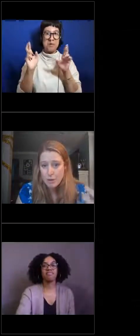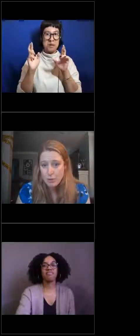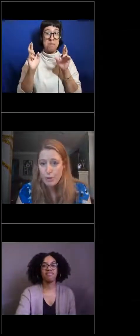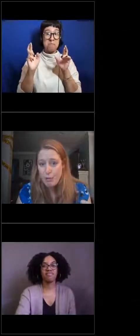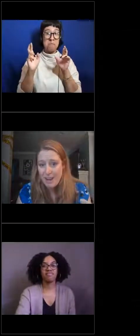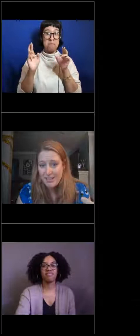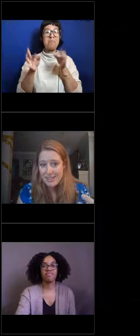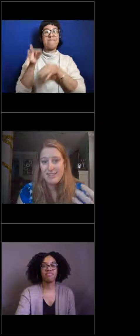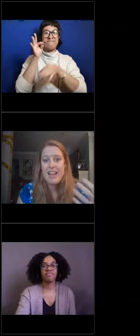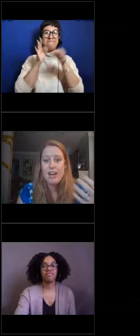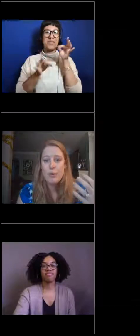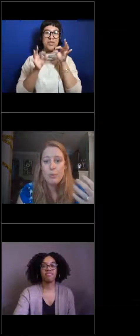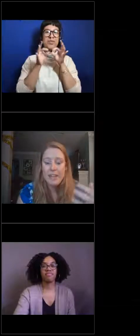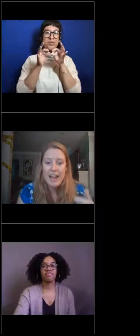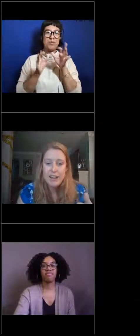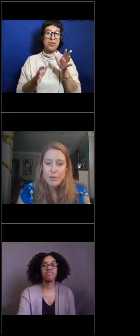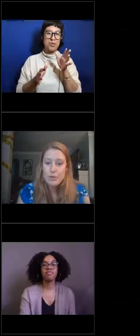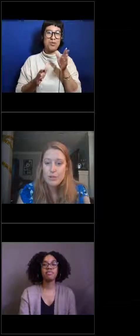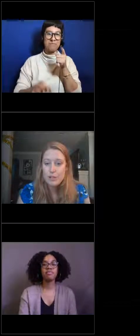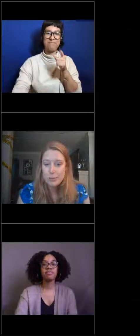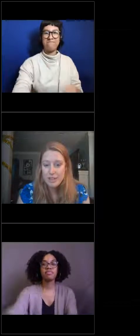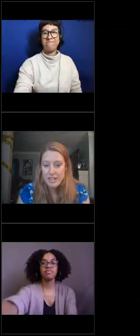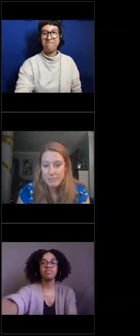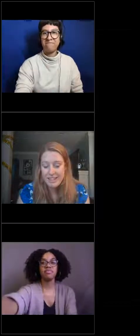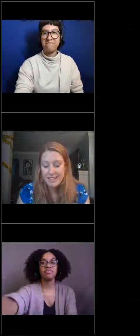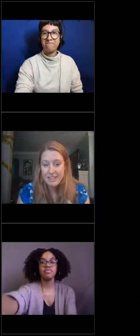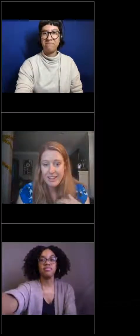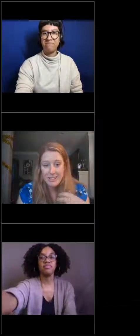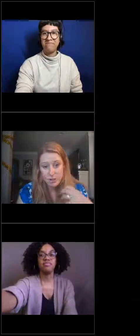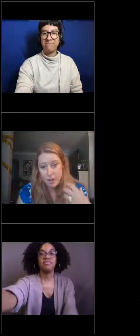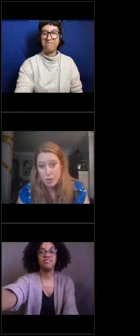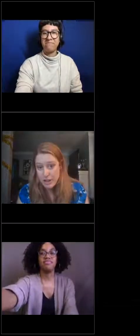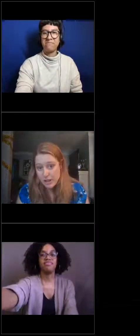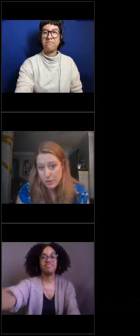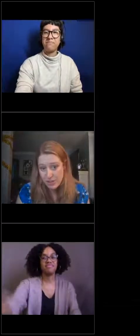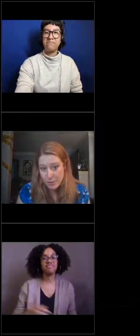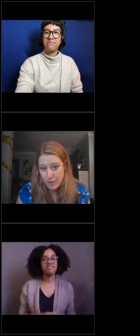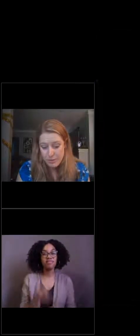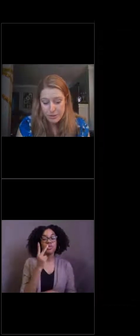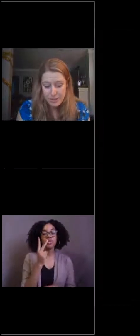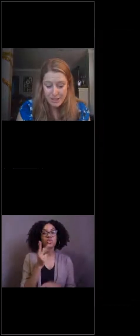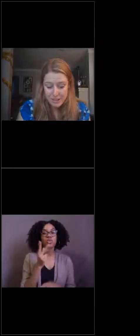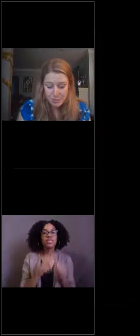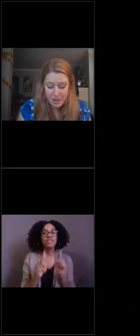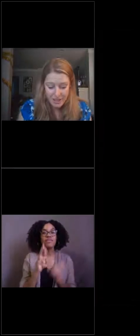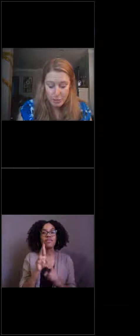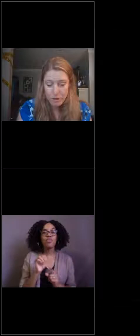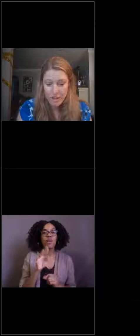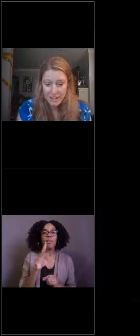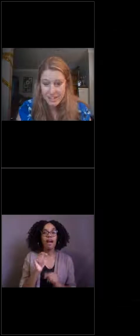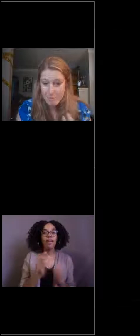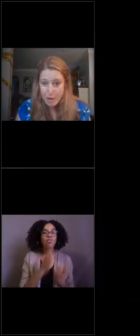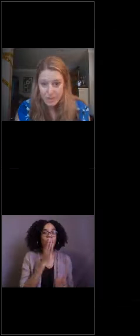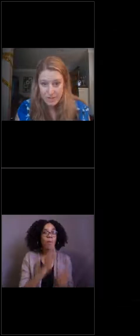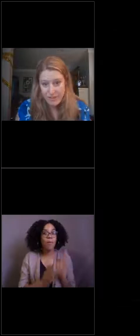from our two robots that we use to explore the deep sea. It's only one of the tools that we use but it's the one that we're going to see most